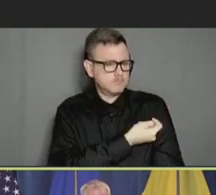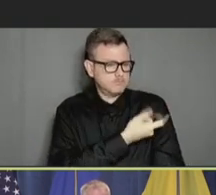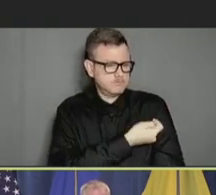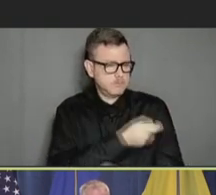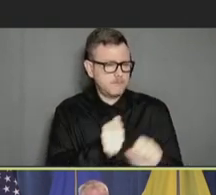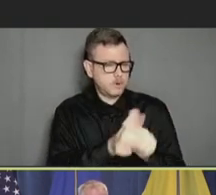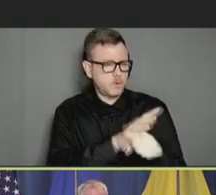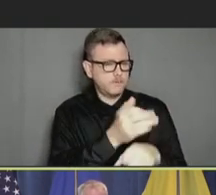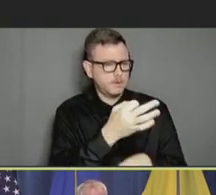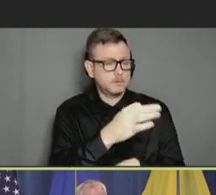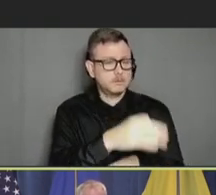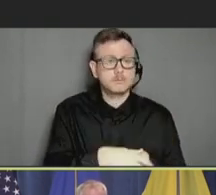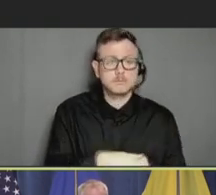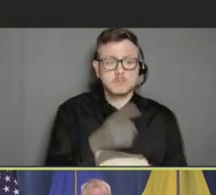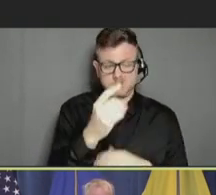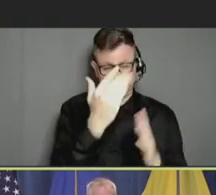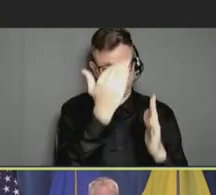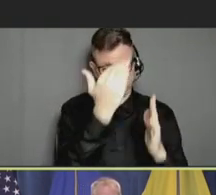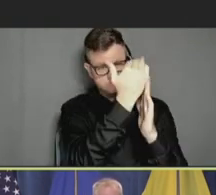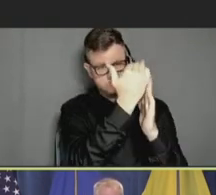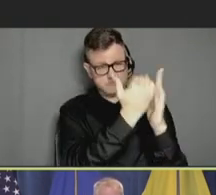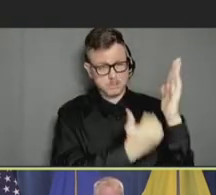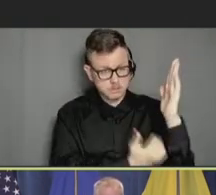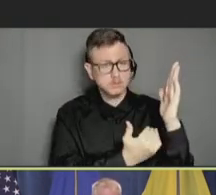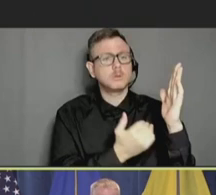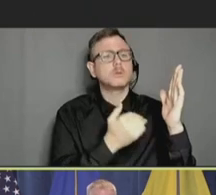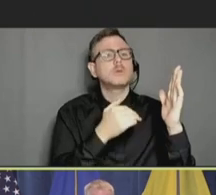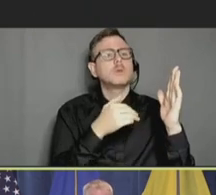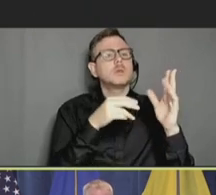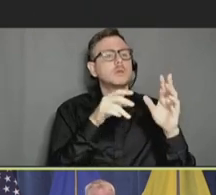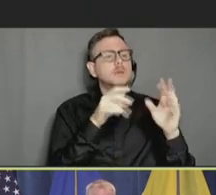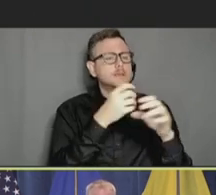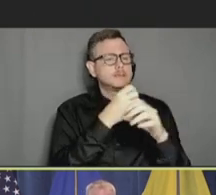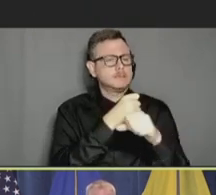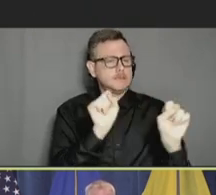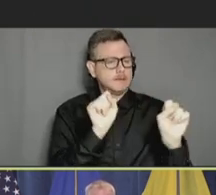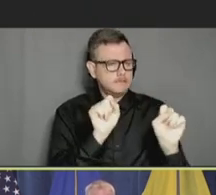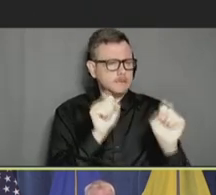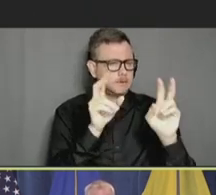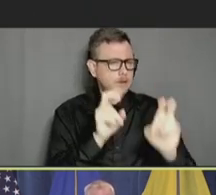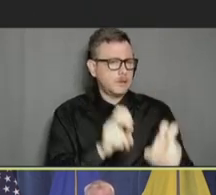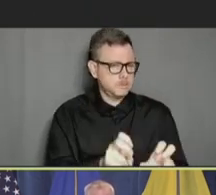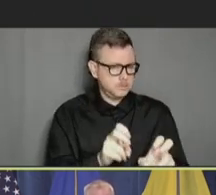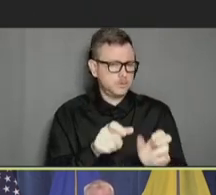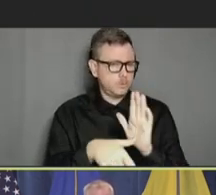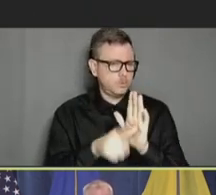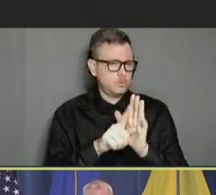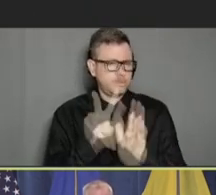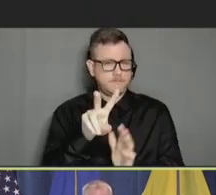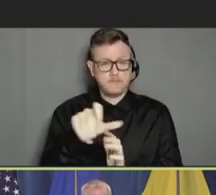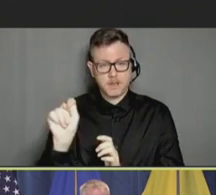This is a listing of the vaccine safety topics reviewed by VaST. As you saw, we started off